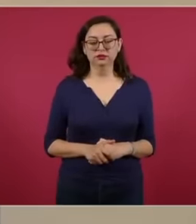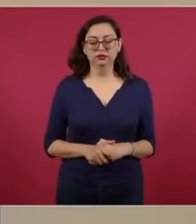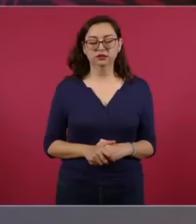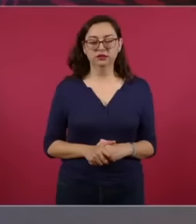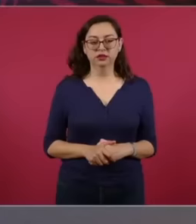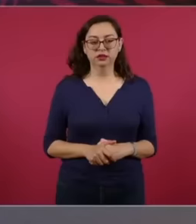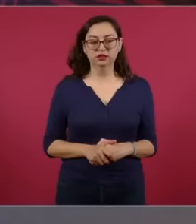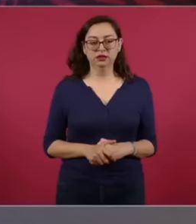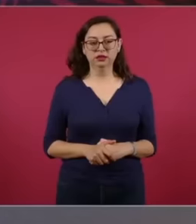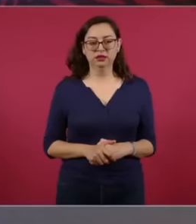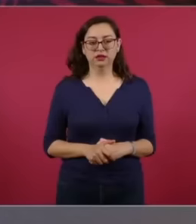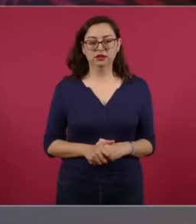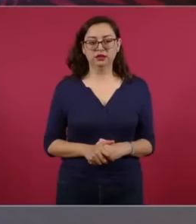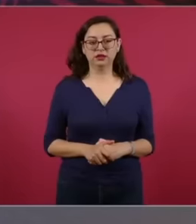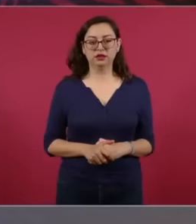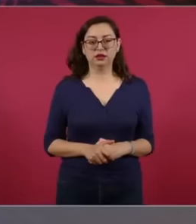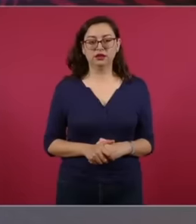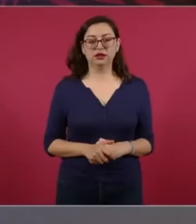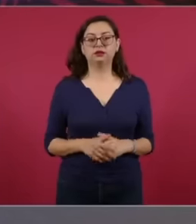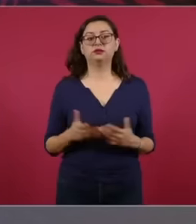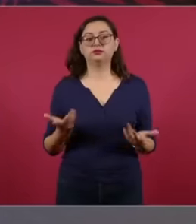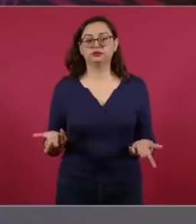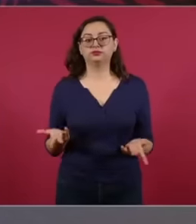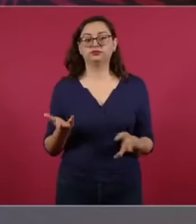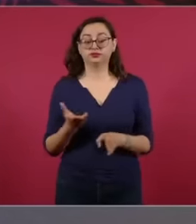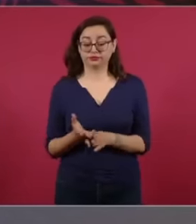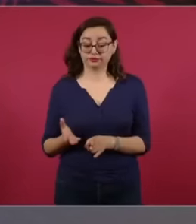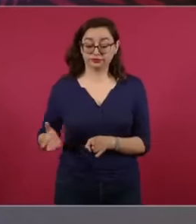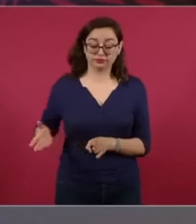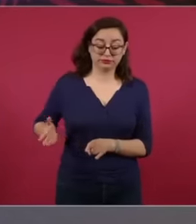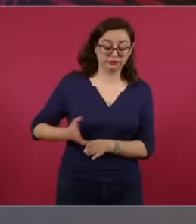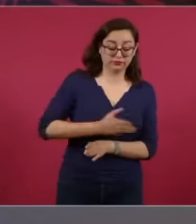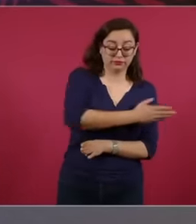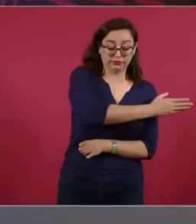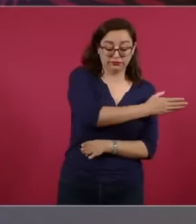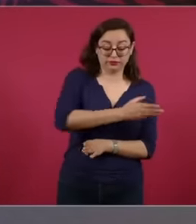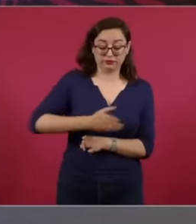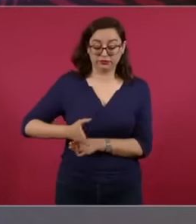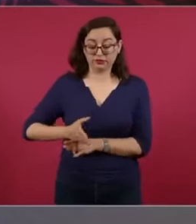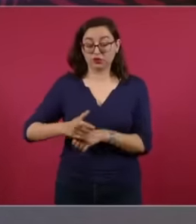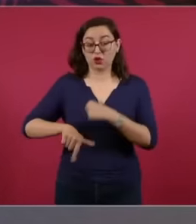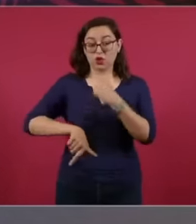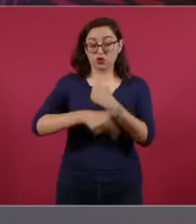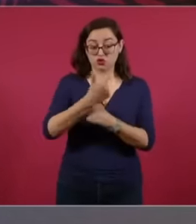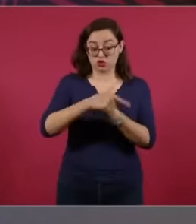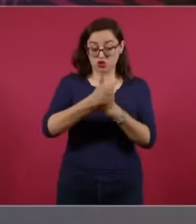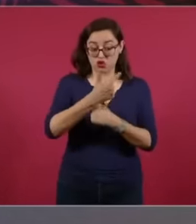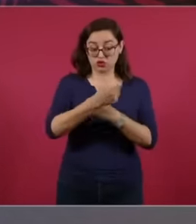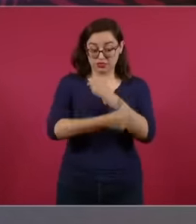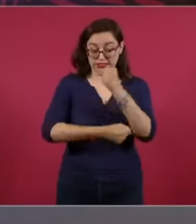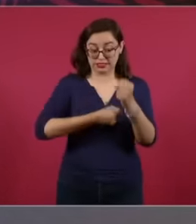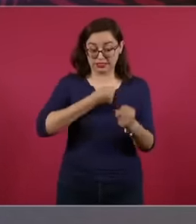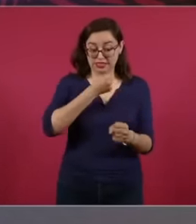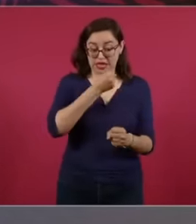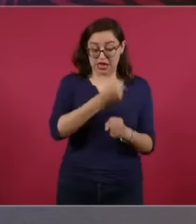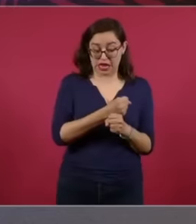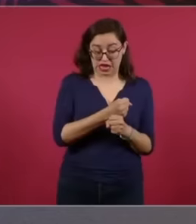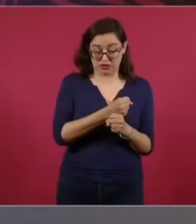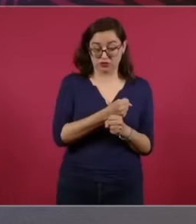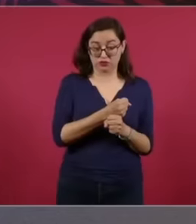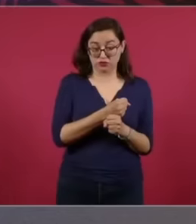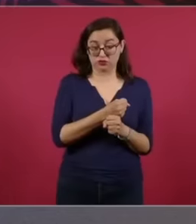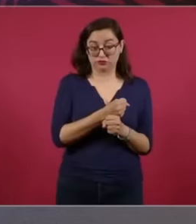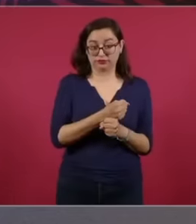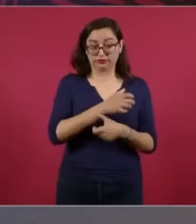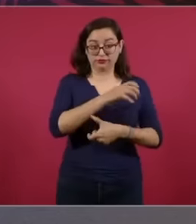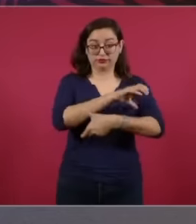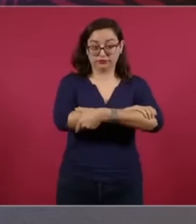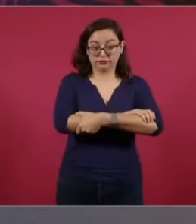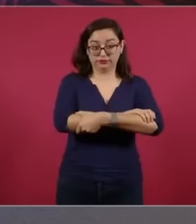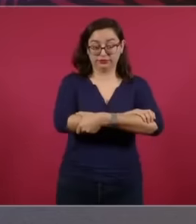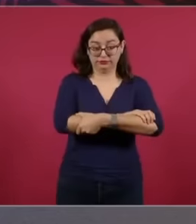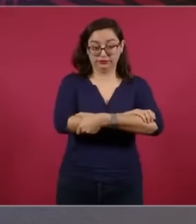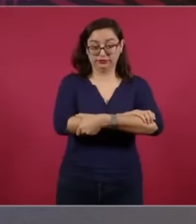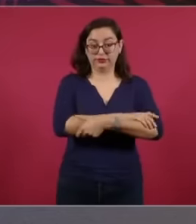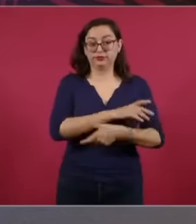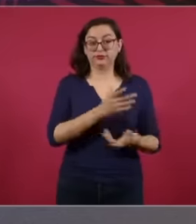of government of the opposition alliance the number of poor people changed at a rate of 100,000